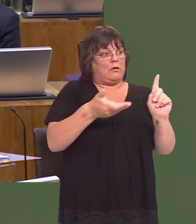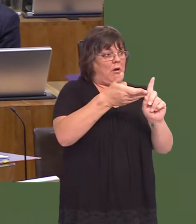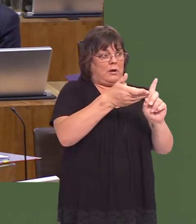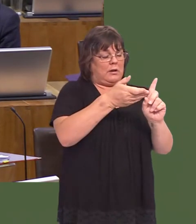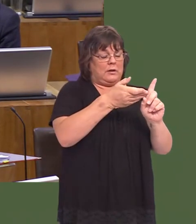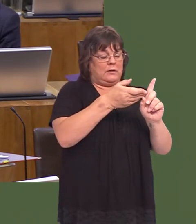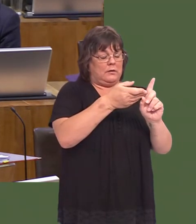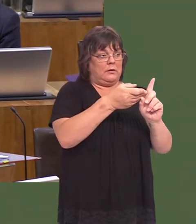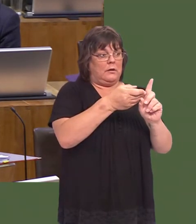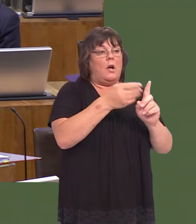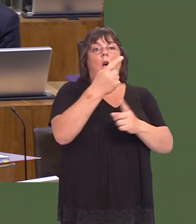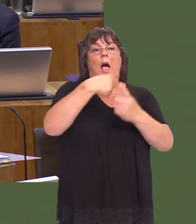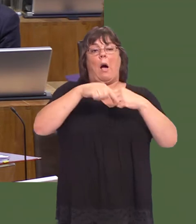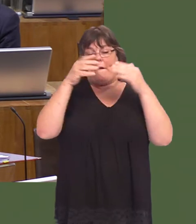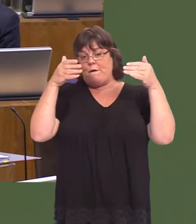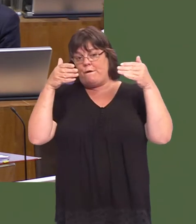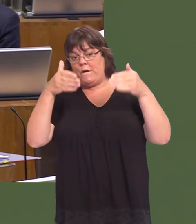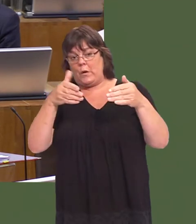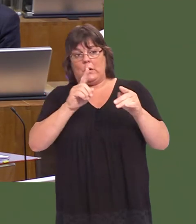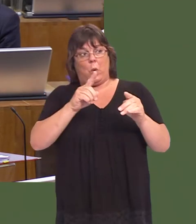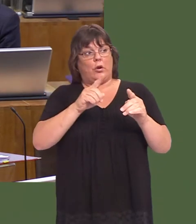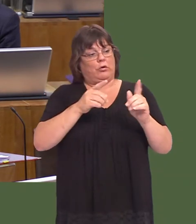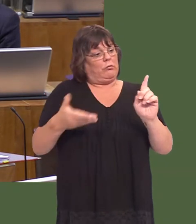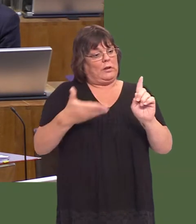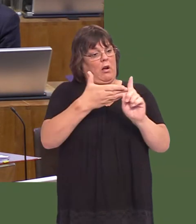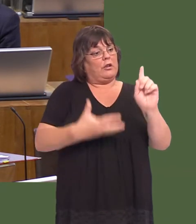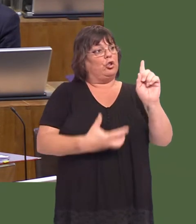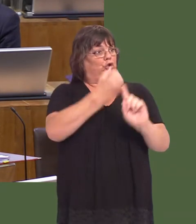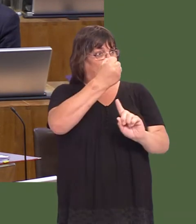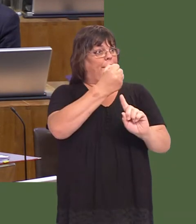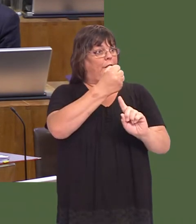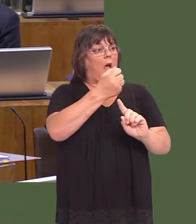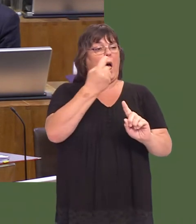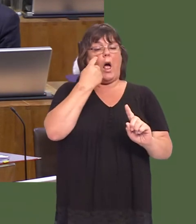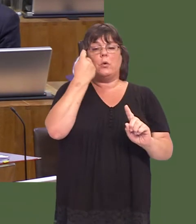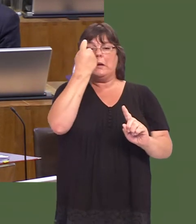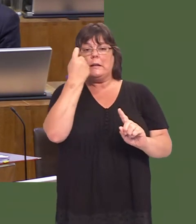The focus now is to ensure that we take action on that target and consider which regulations